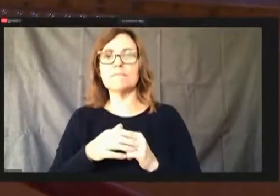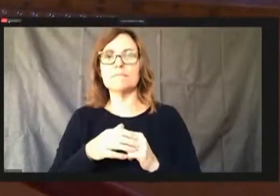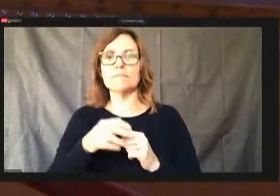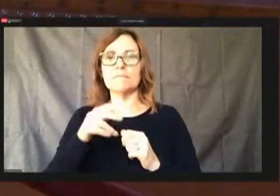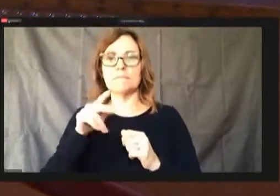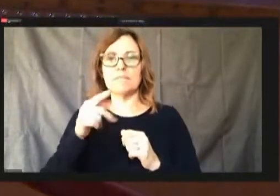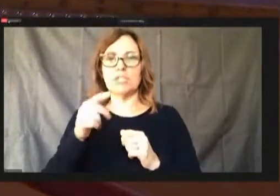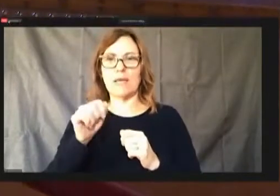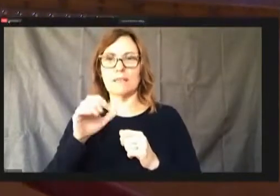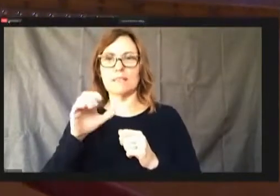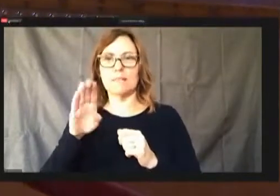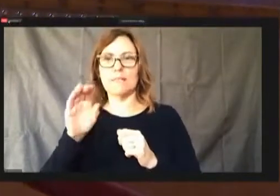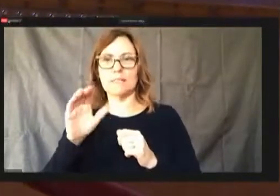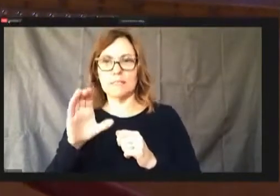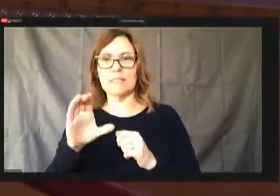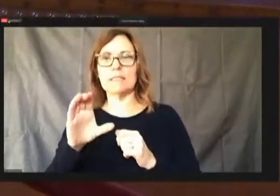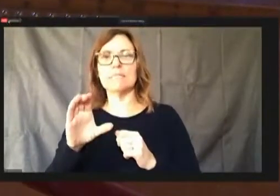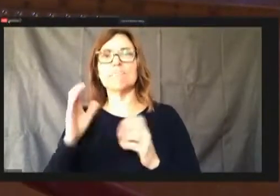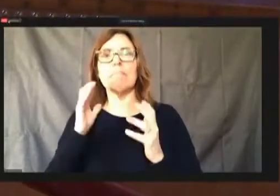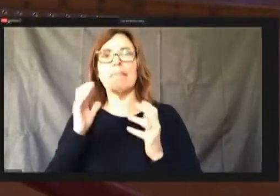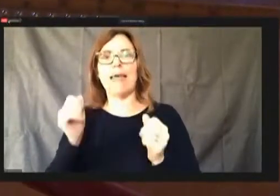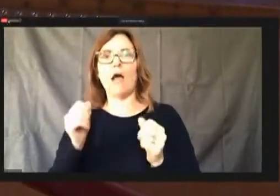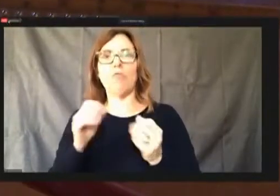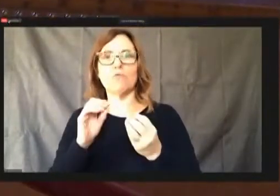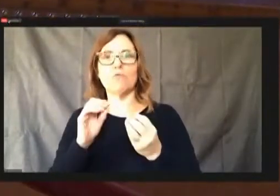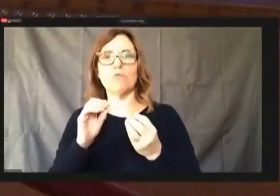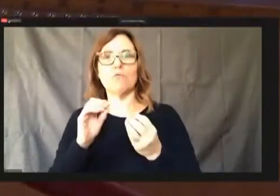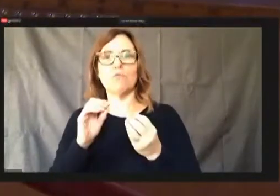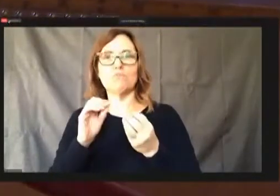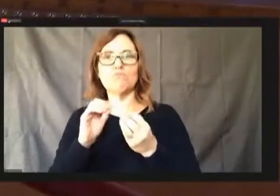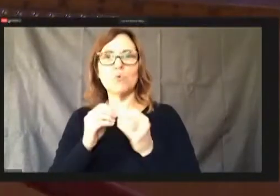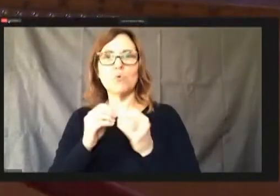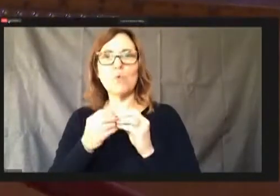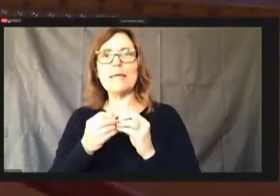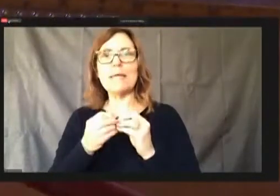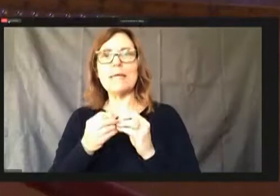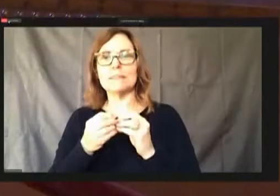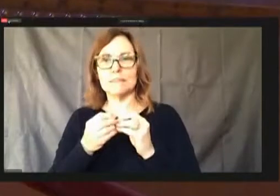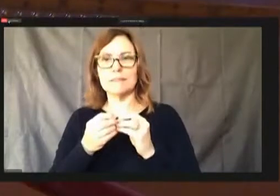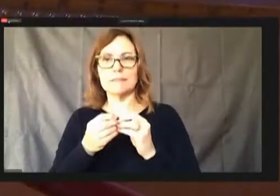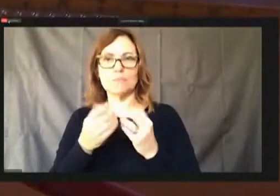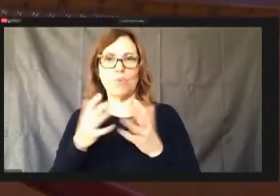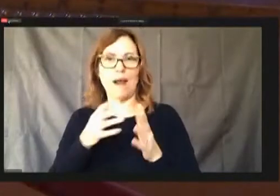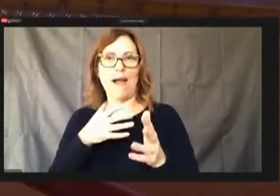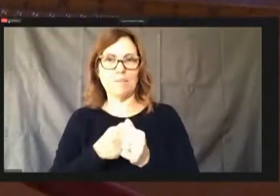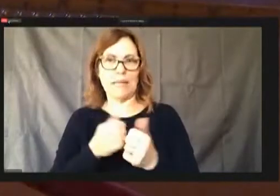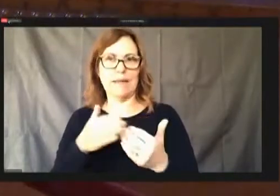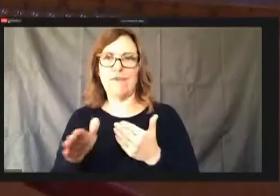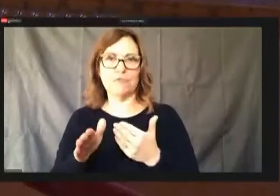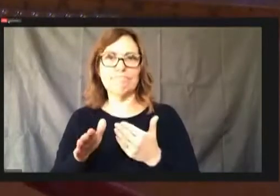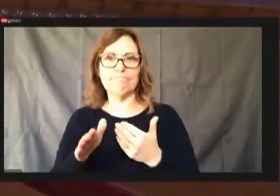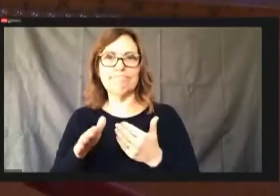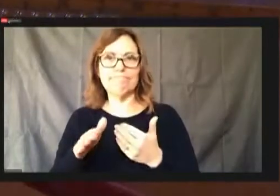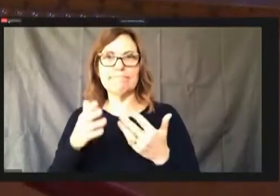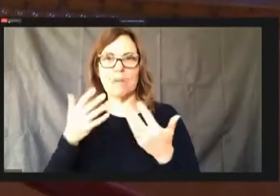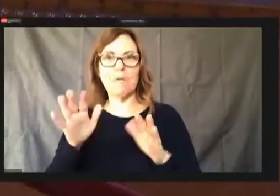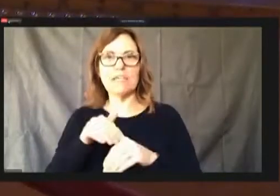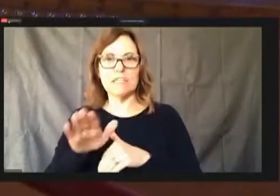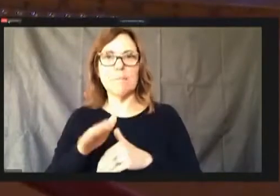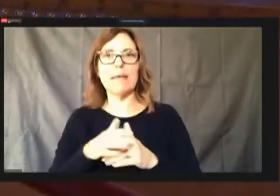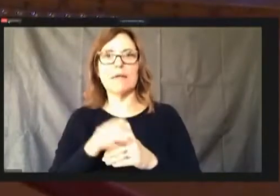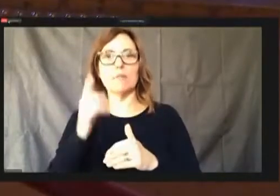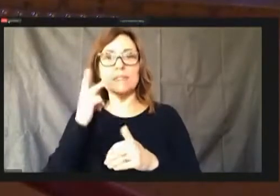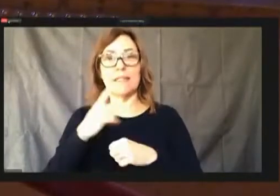are updated after budget was submitted decrease the vacancy allowance and the pw environmental